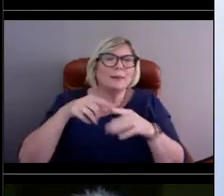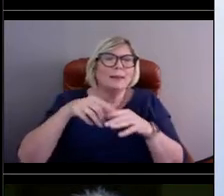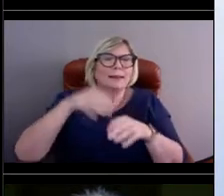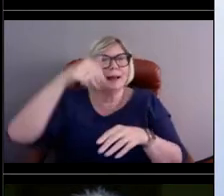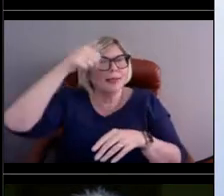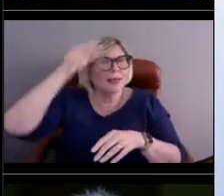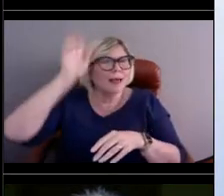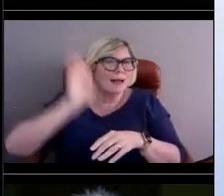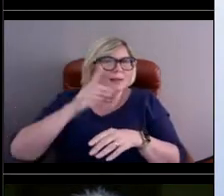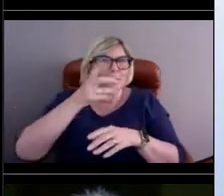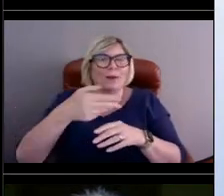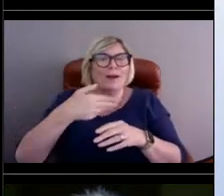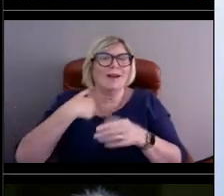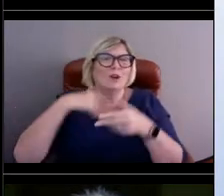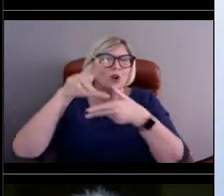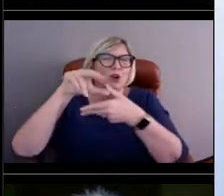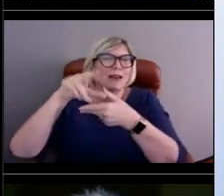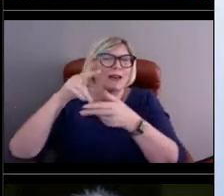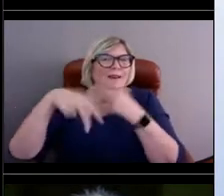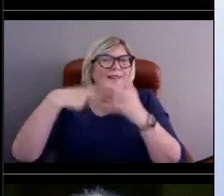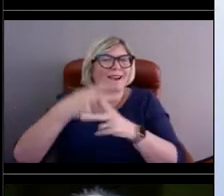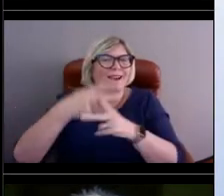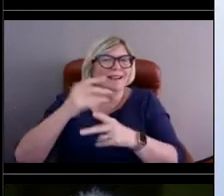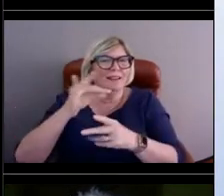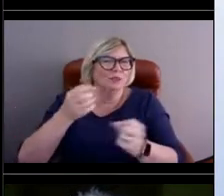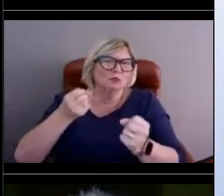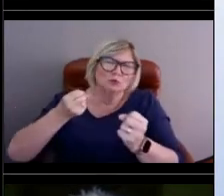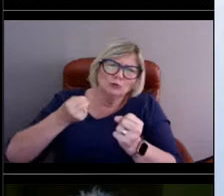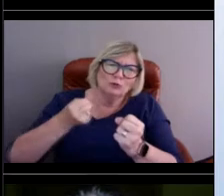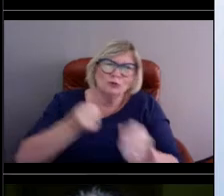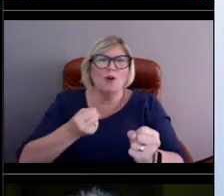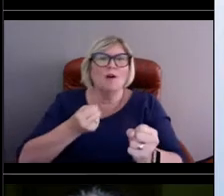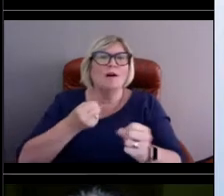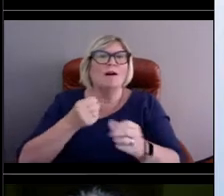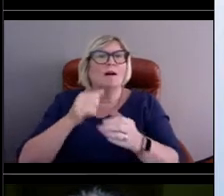with that type of strength that can just flip the buoy over.